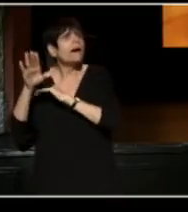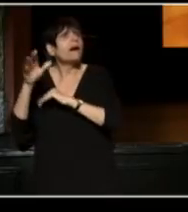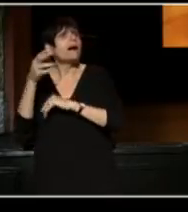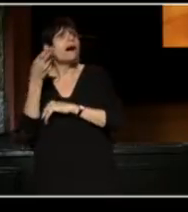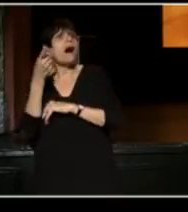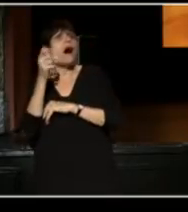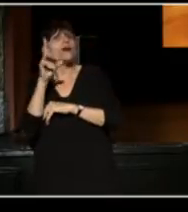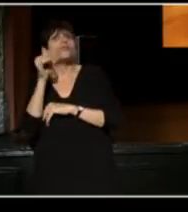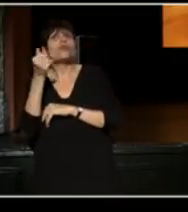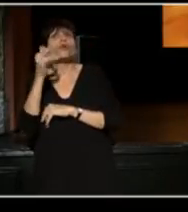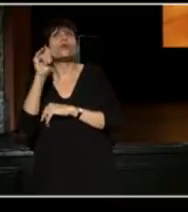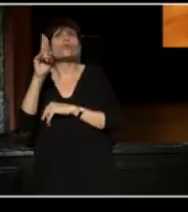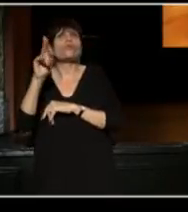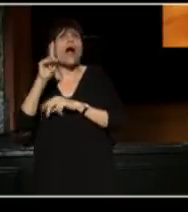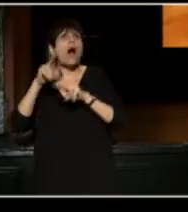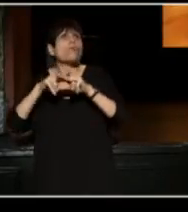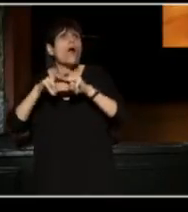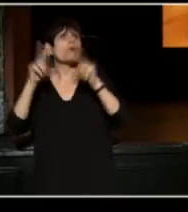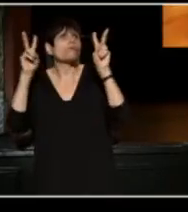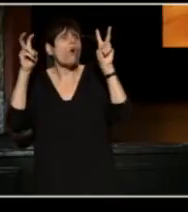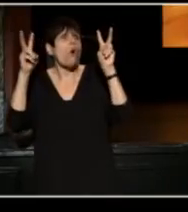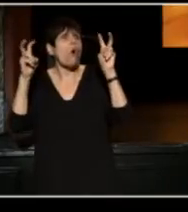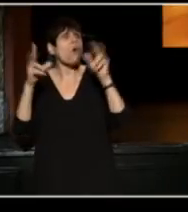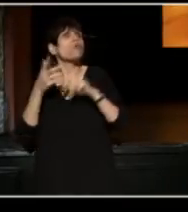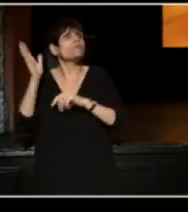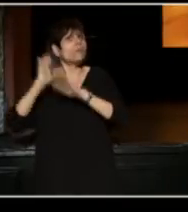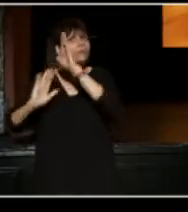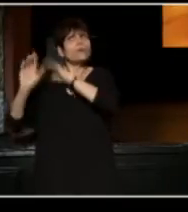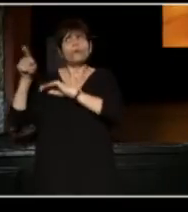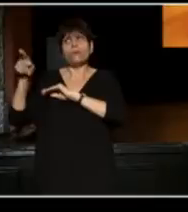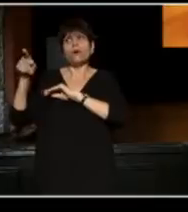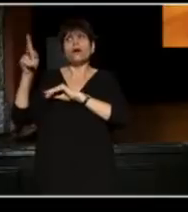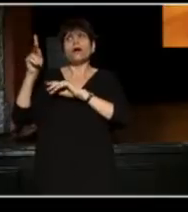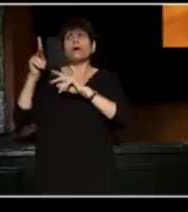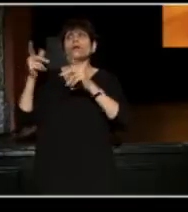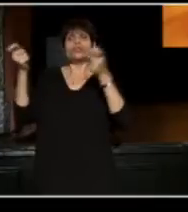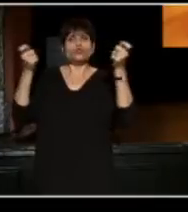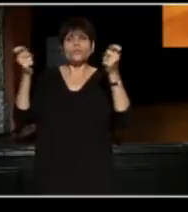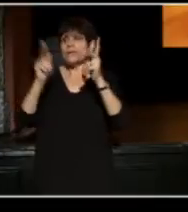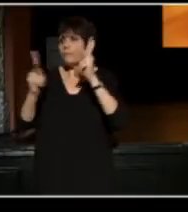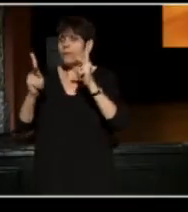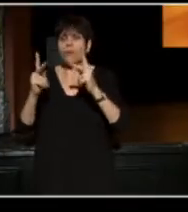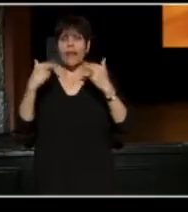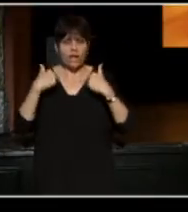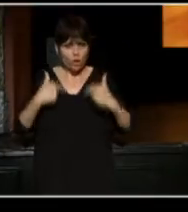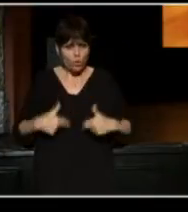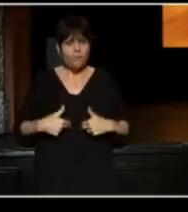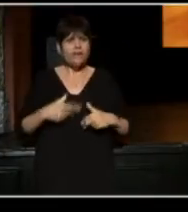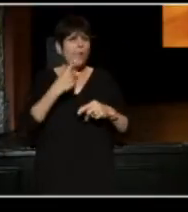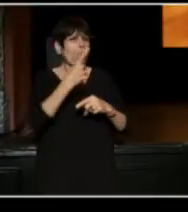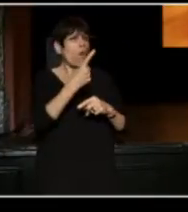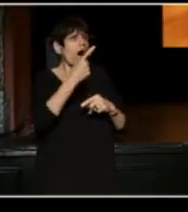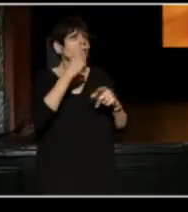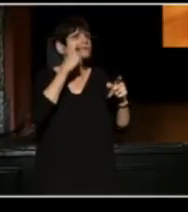of when people treated each other as human beings, and not as people who were part of one racial group or another.